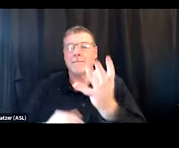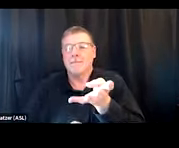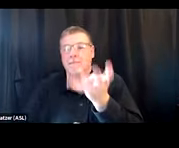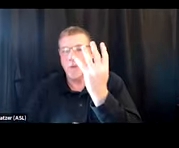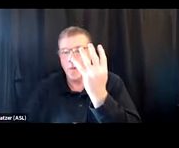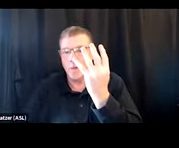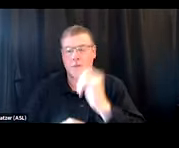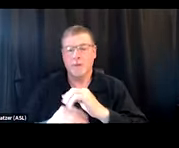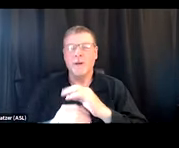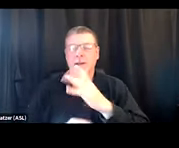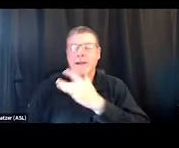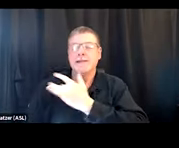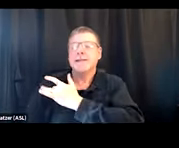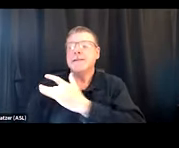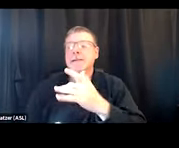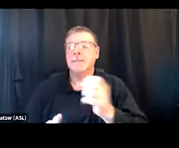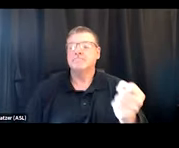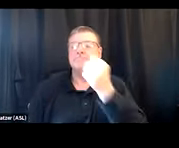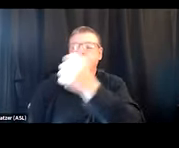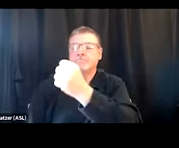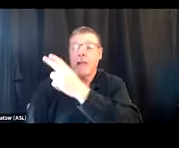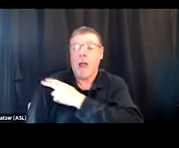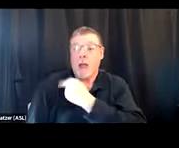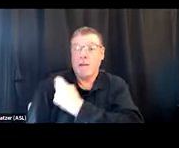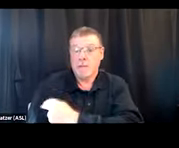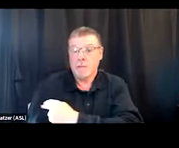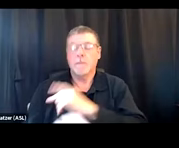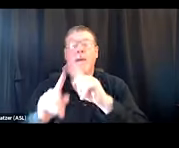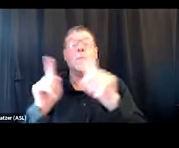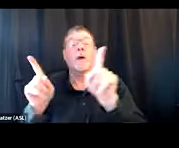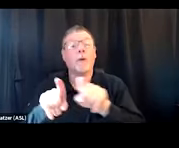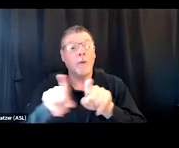and it's usually, like, hospital based, all the way to, like,